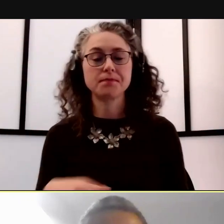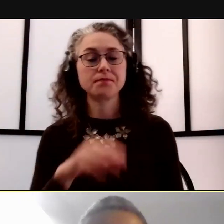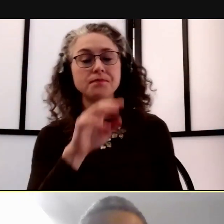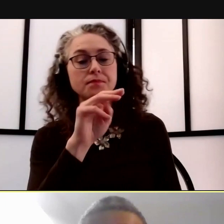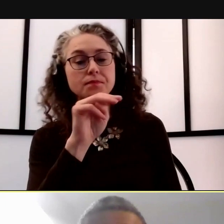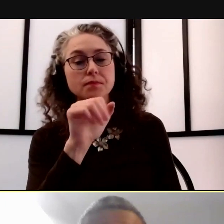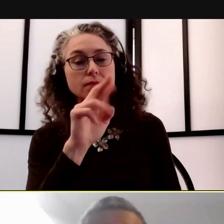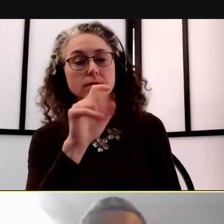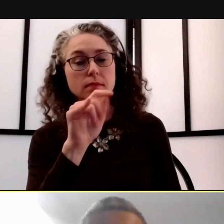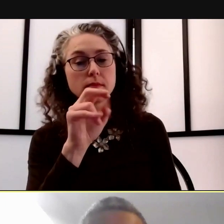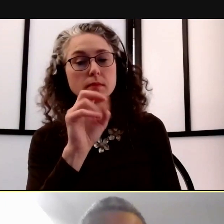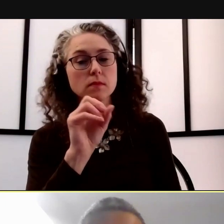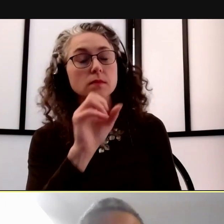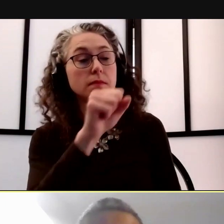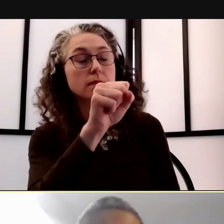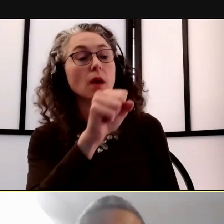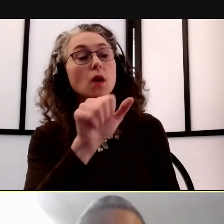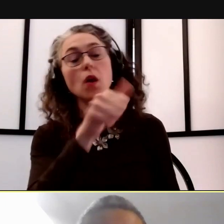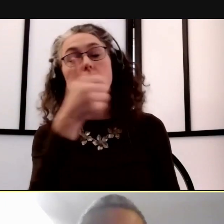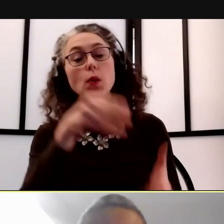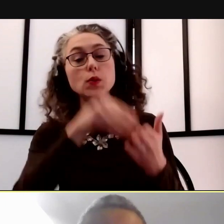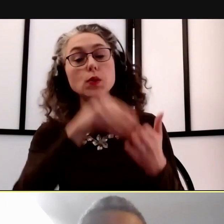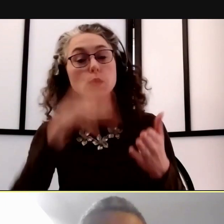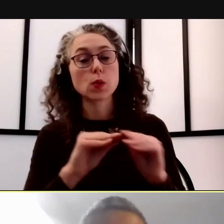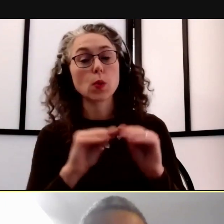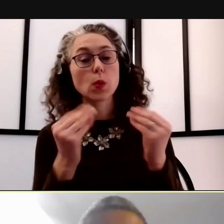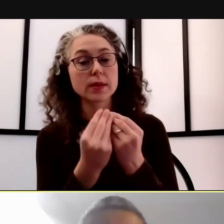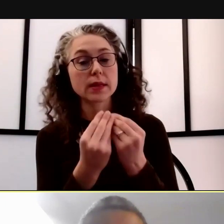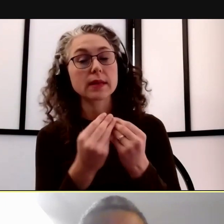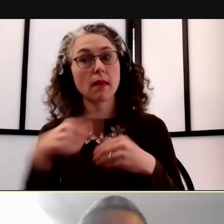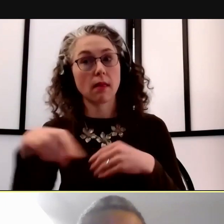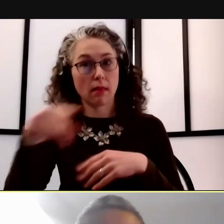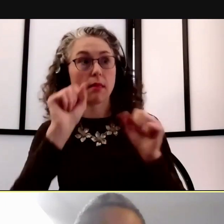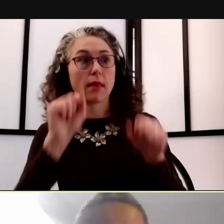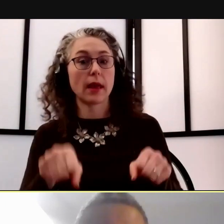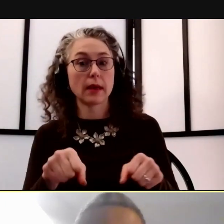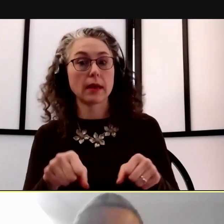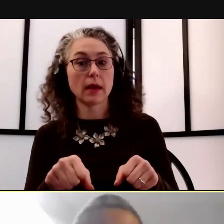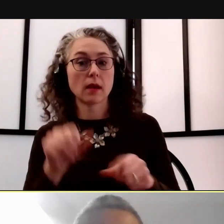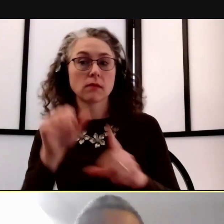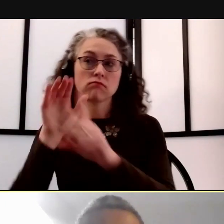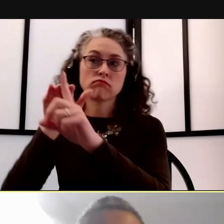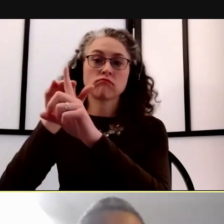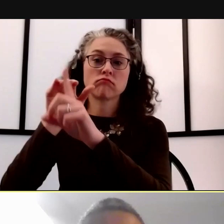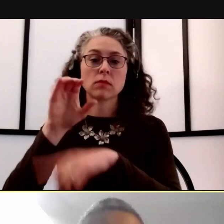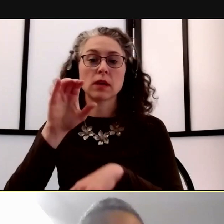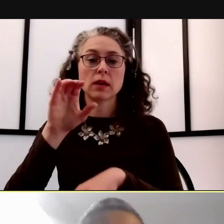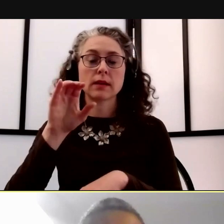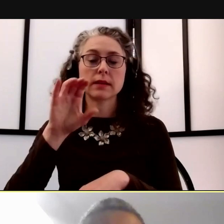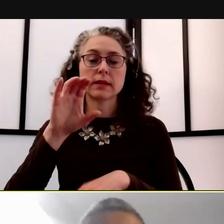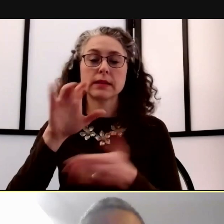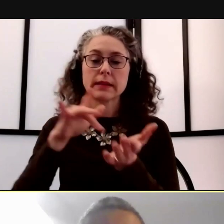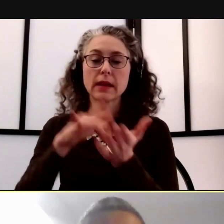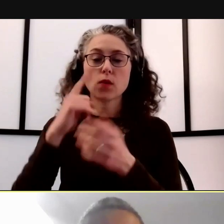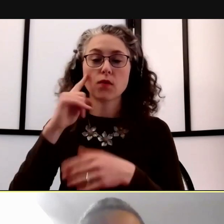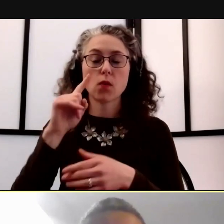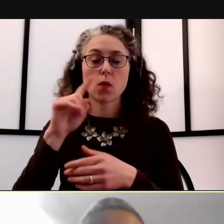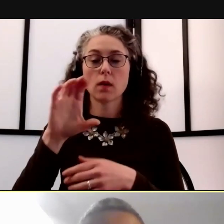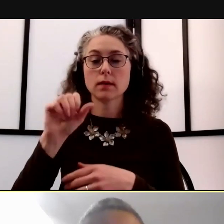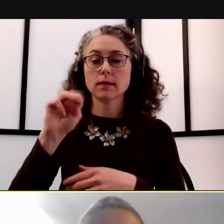if it's a student organization, they can get guidance through the center for campus involvement, and they can give them some guidance